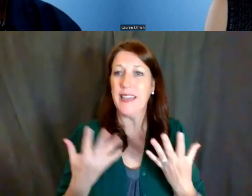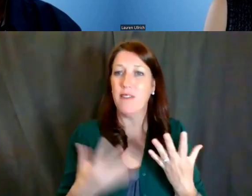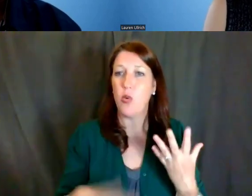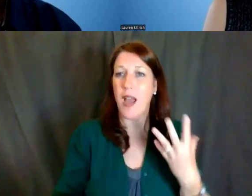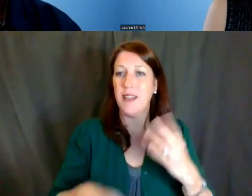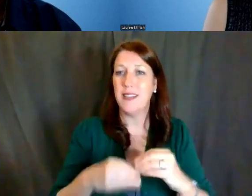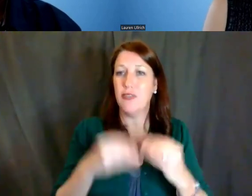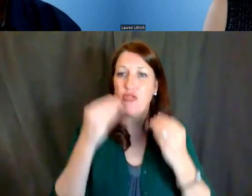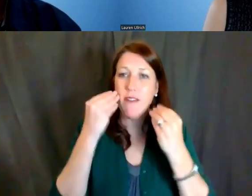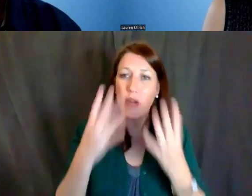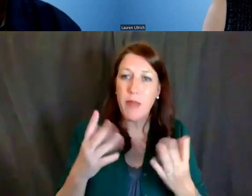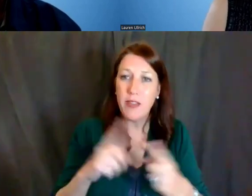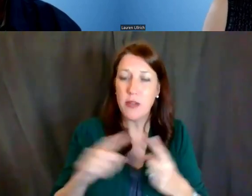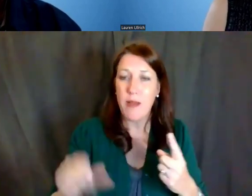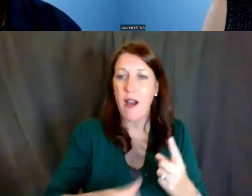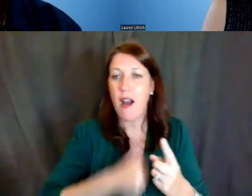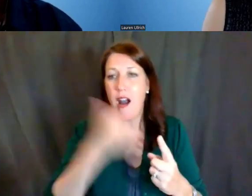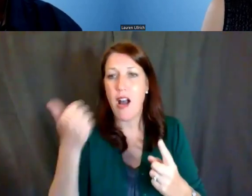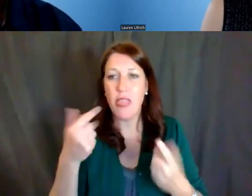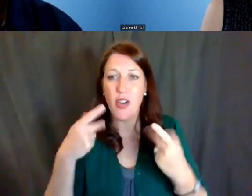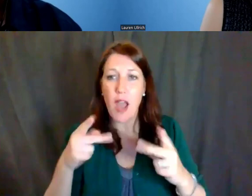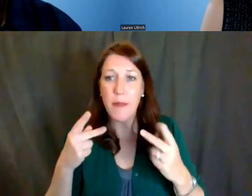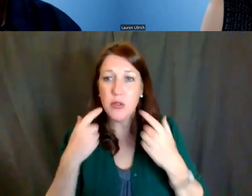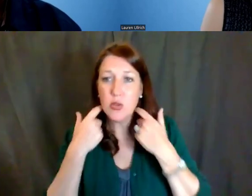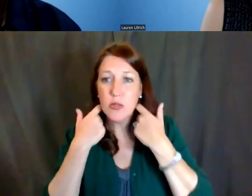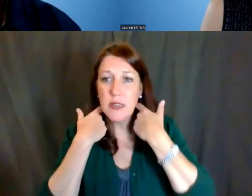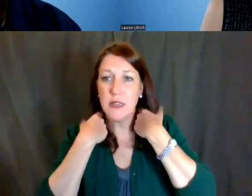about other opportunities that you may be eligible for;